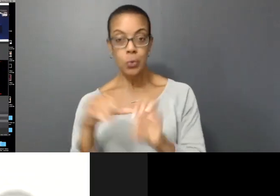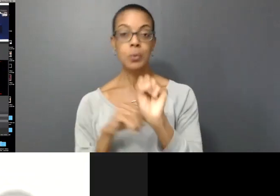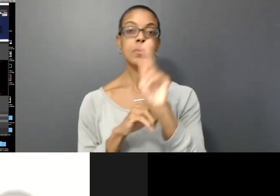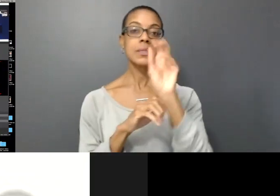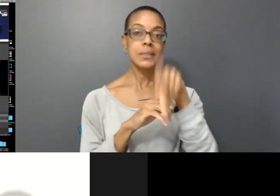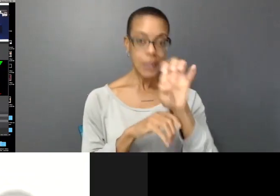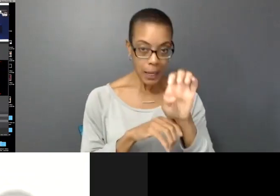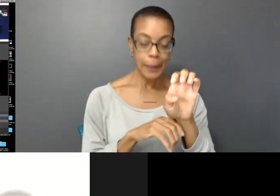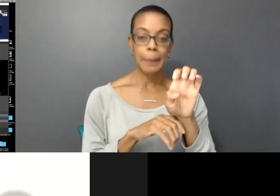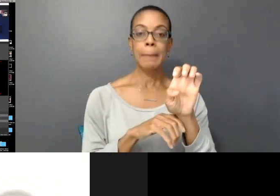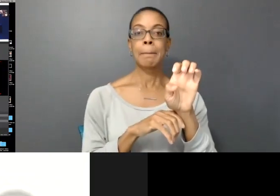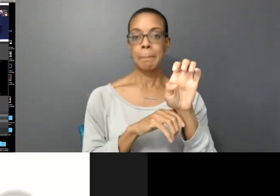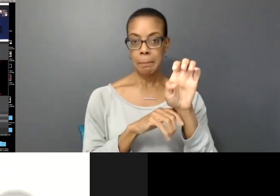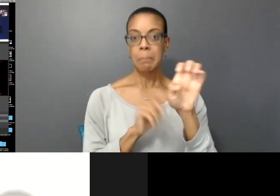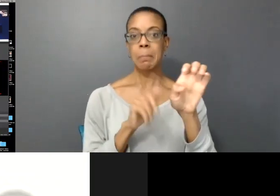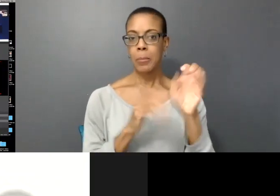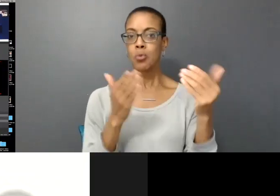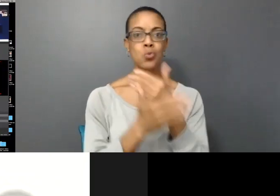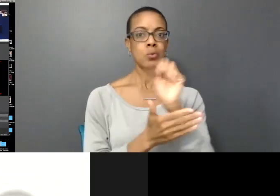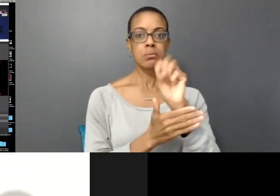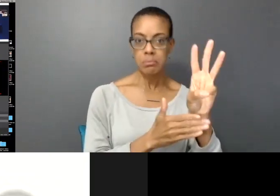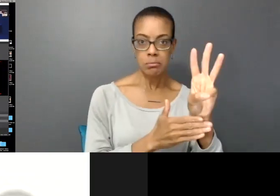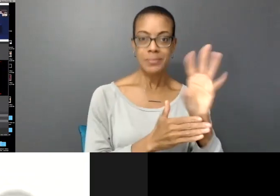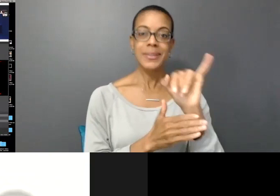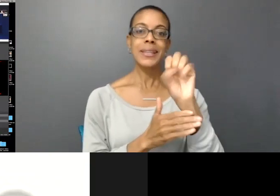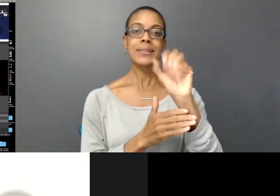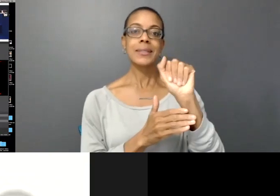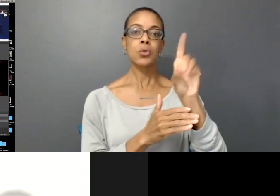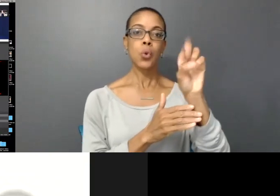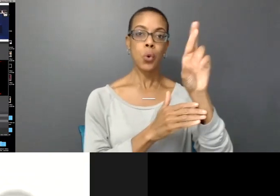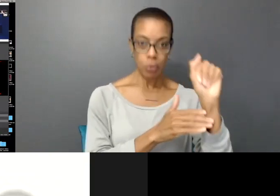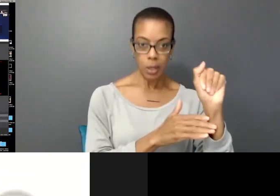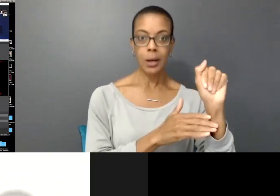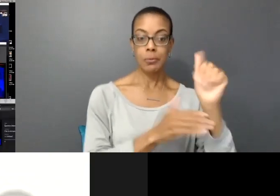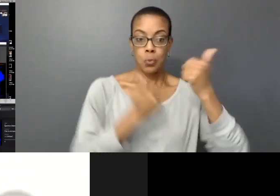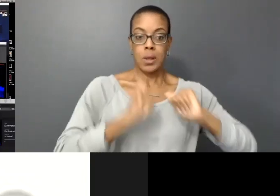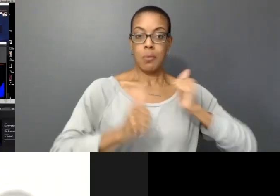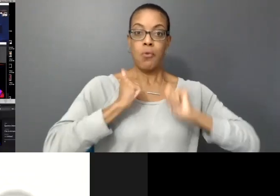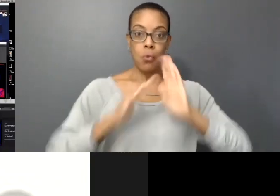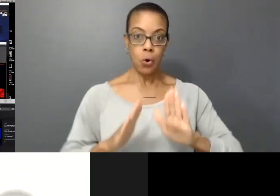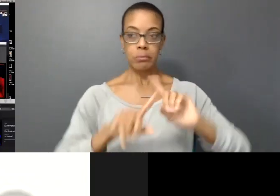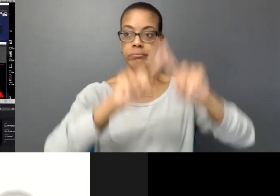media software Isadora to allow performers from different locations to create live performance